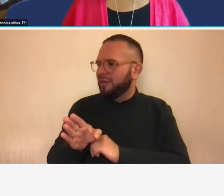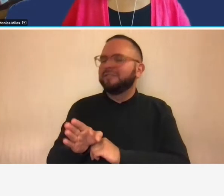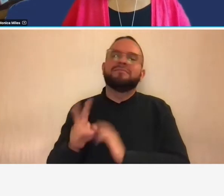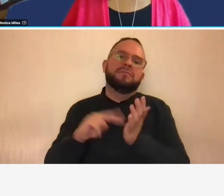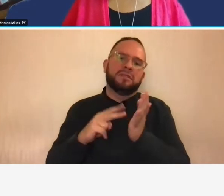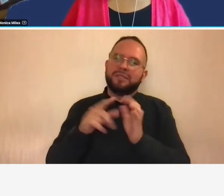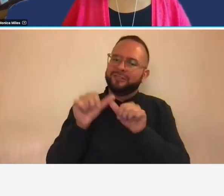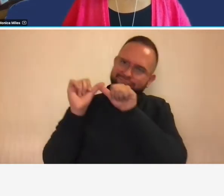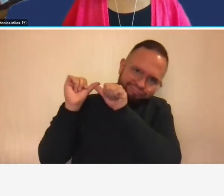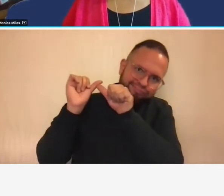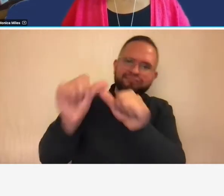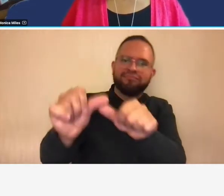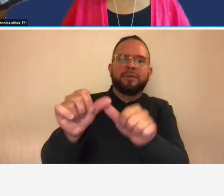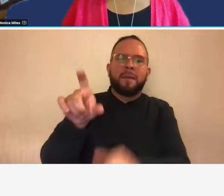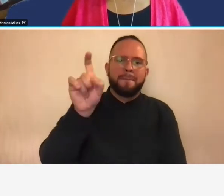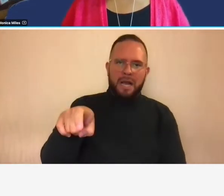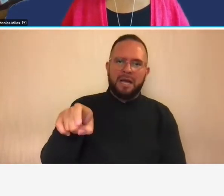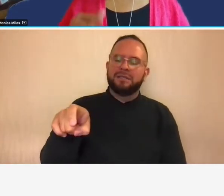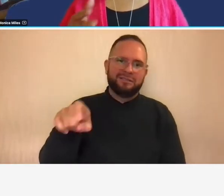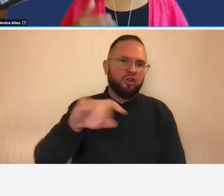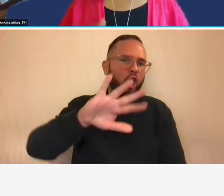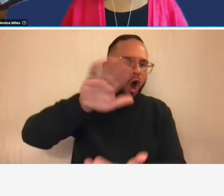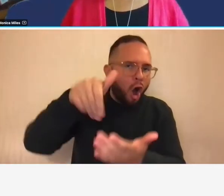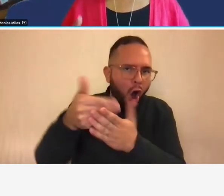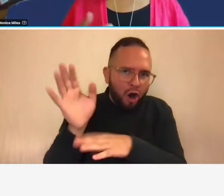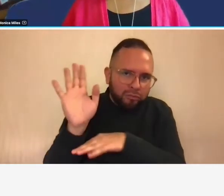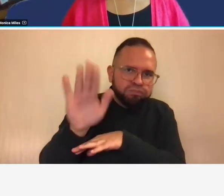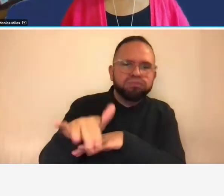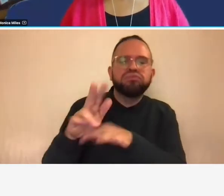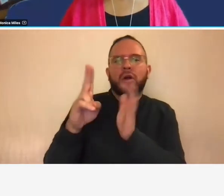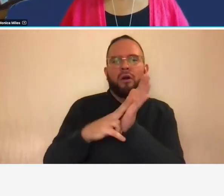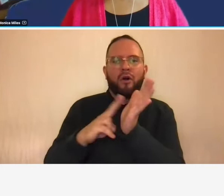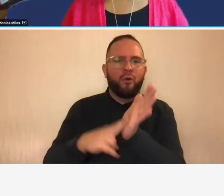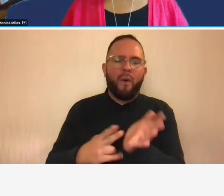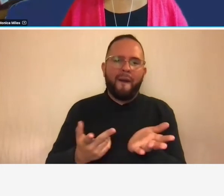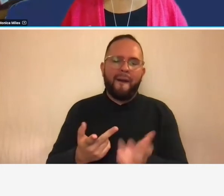contract that you that you have you can't dump the cost in the overhead pool because you've